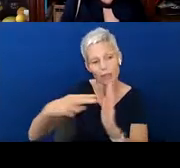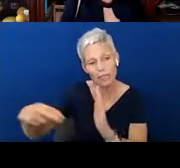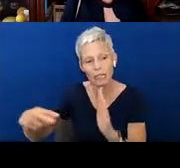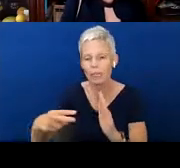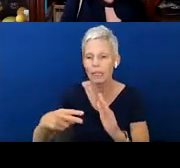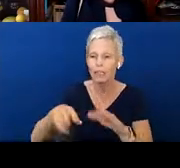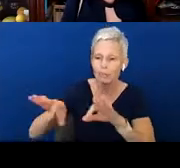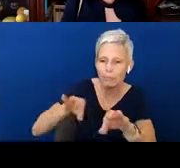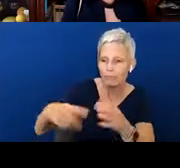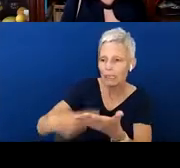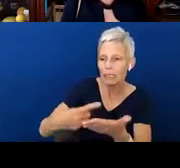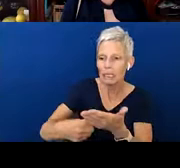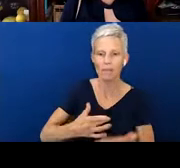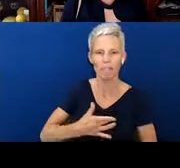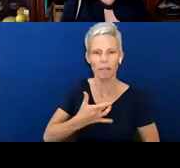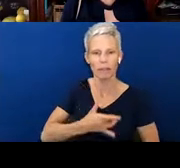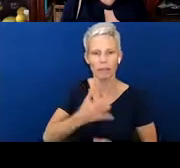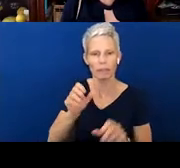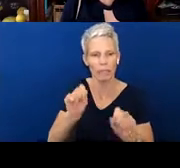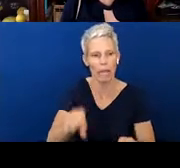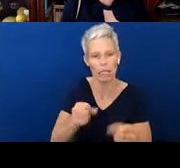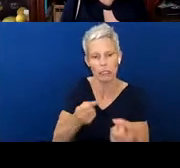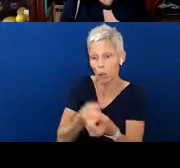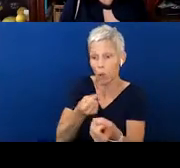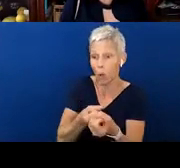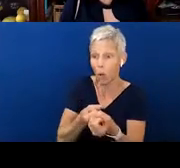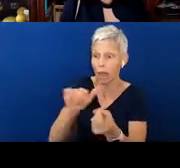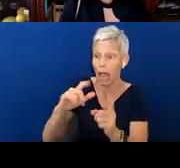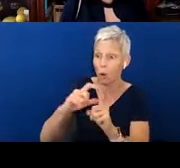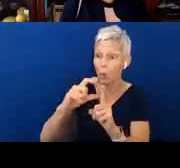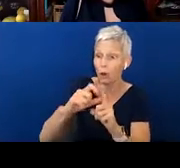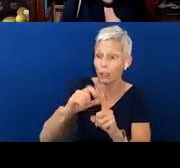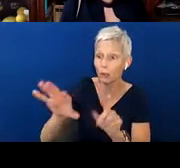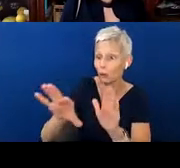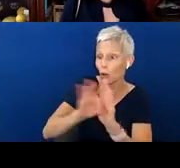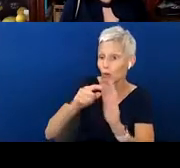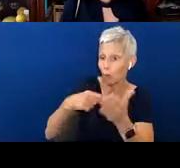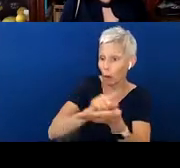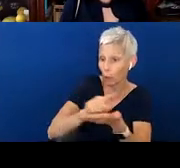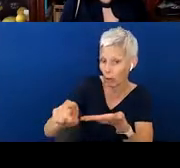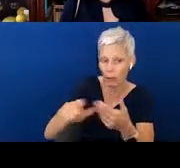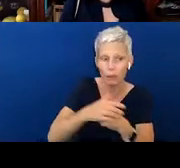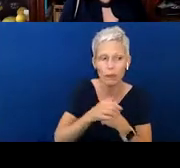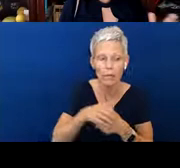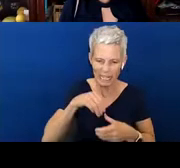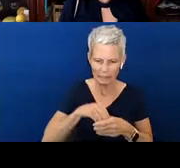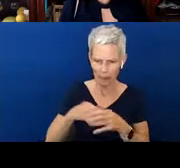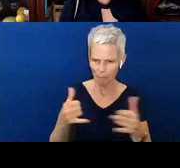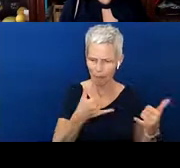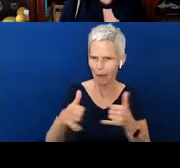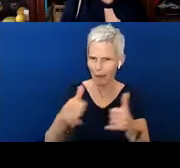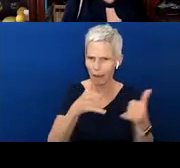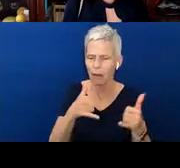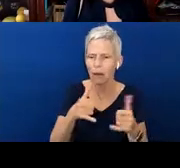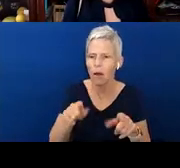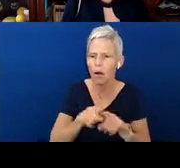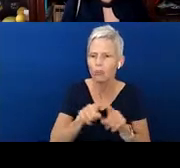for reinforcing a word of the week. Indoor play and thinking too how you can engage other siblings